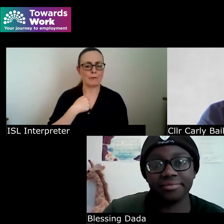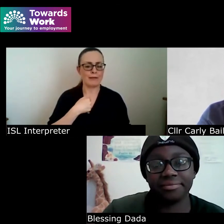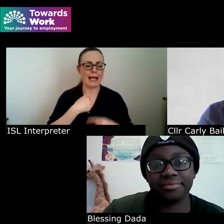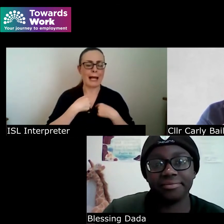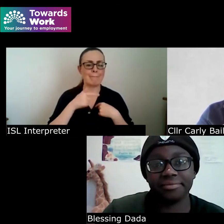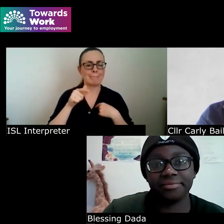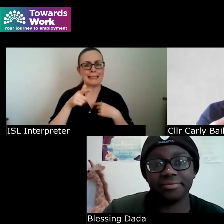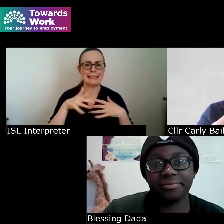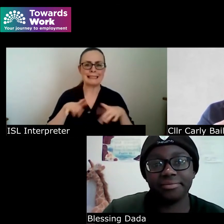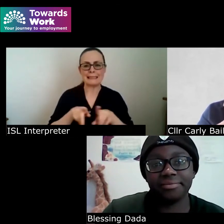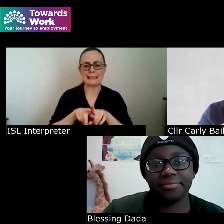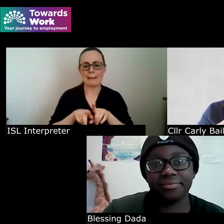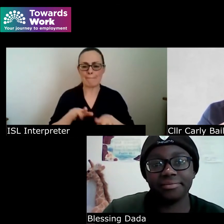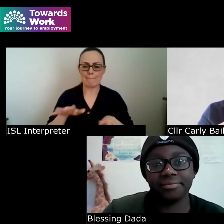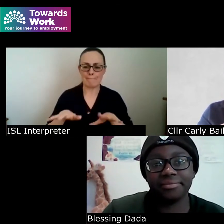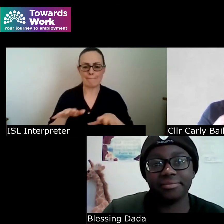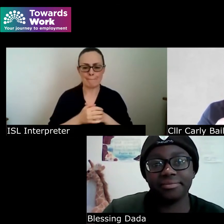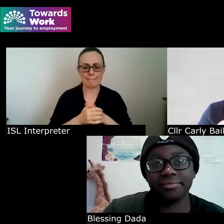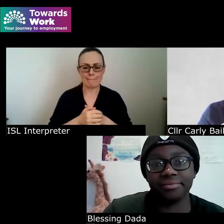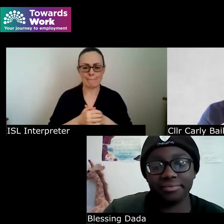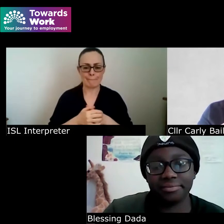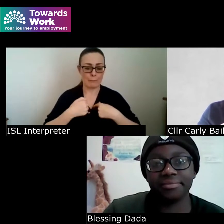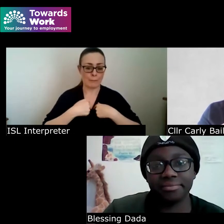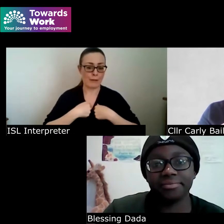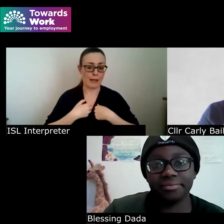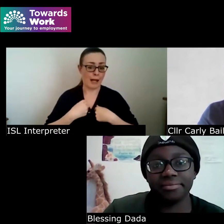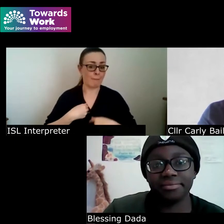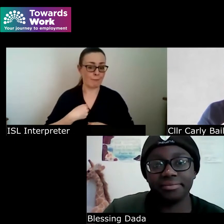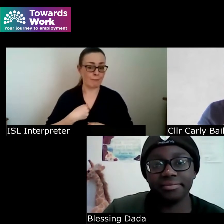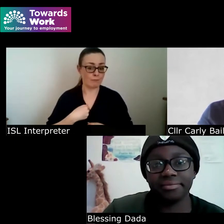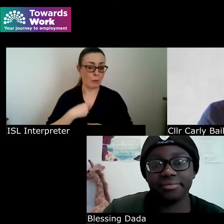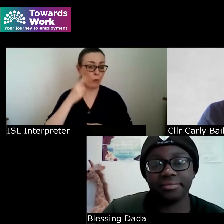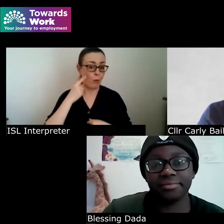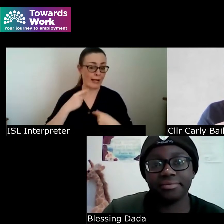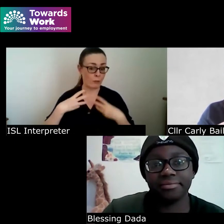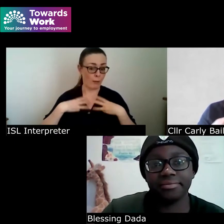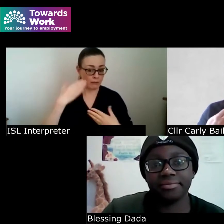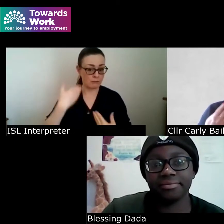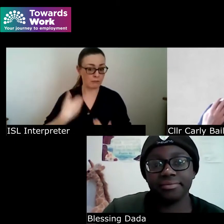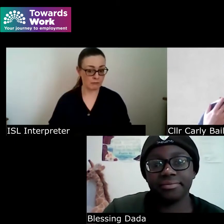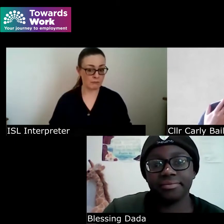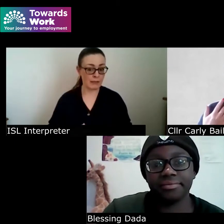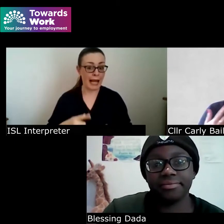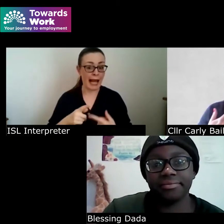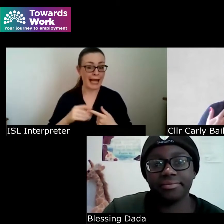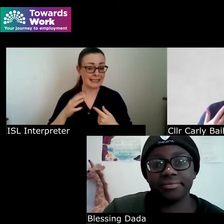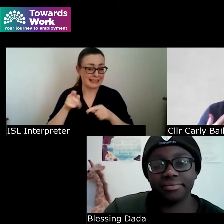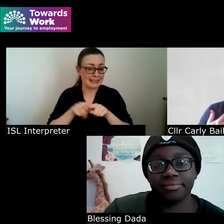absolutely the privilege I hold a of being a white woman and be having a hidden disability for want